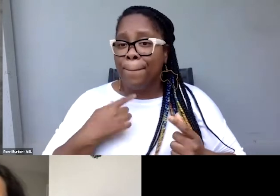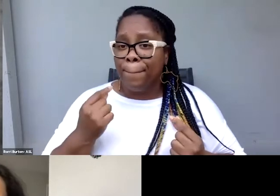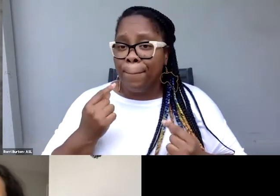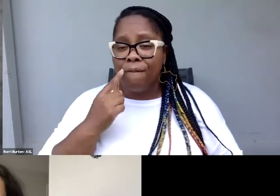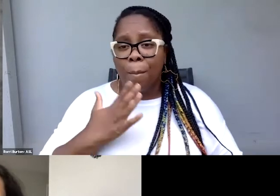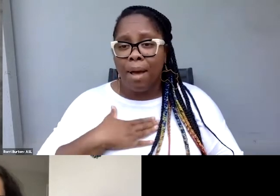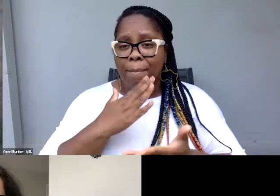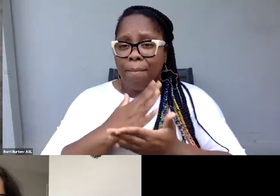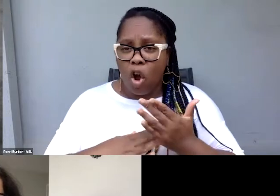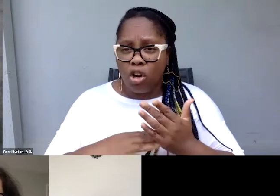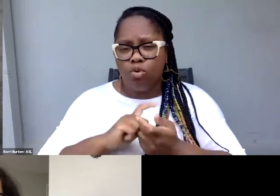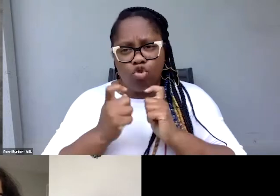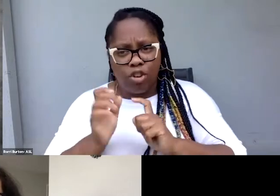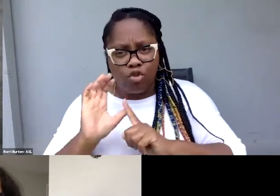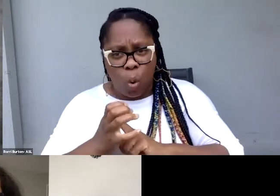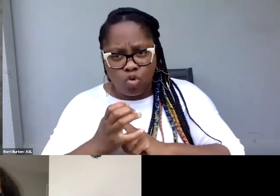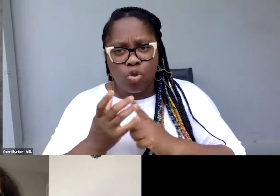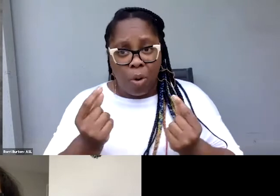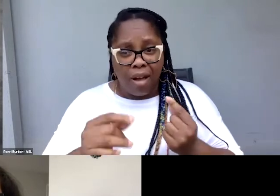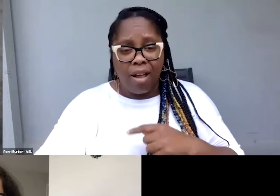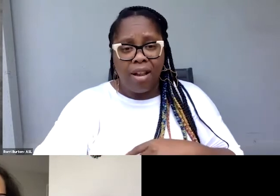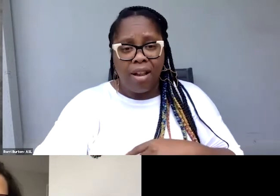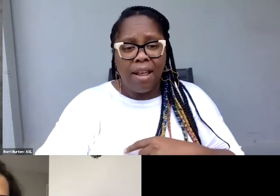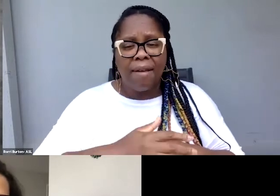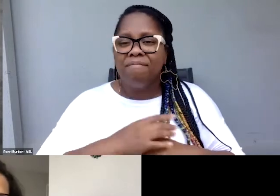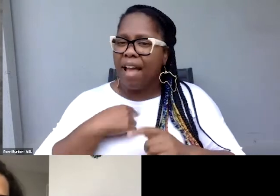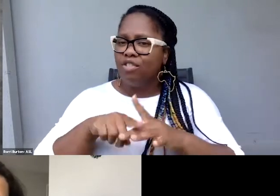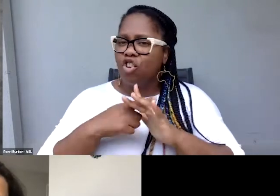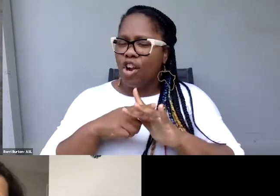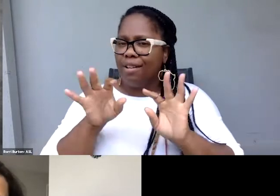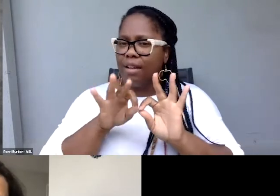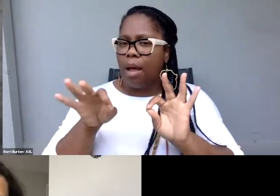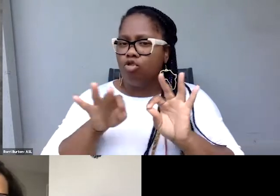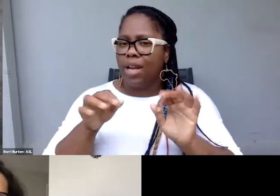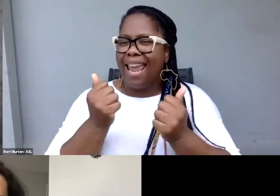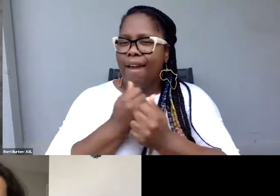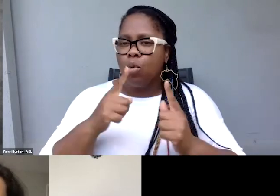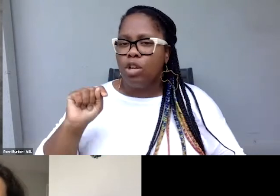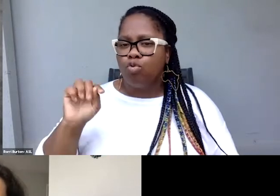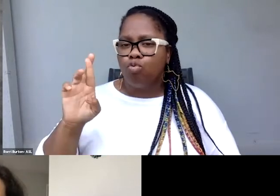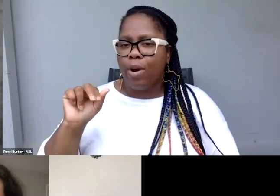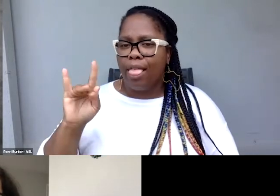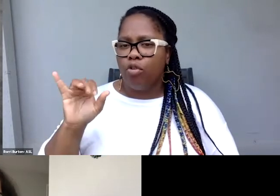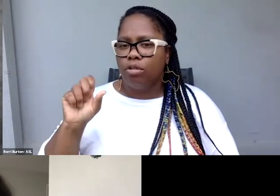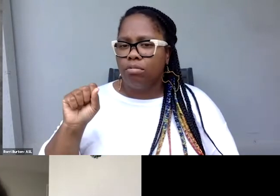to try to change the culture was I started captioning everybody's trailers. I didn't finish.